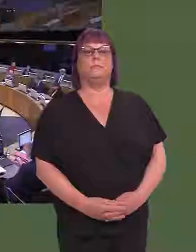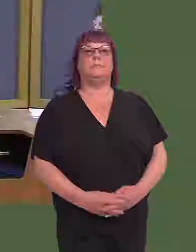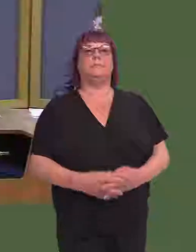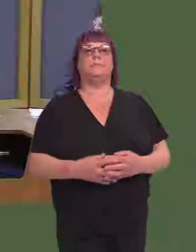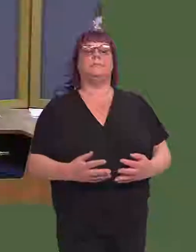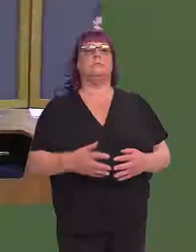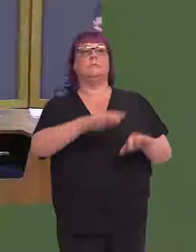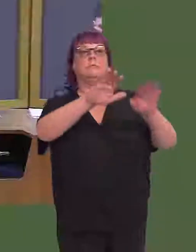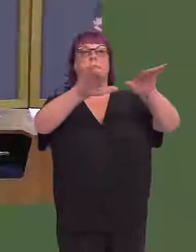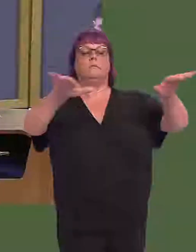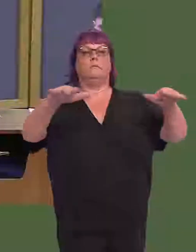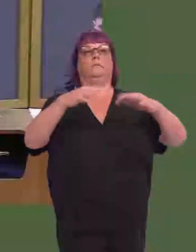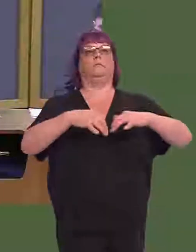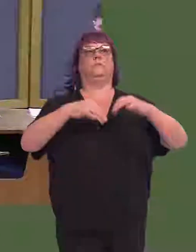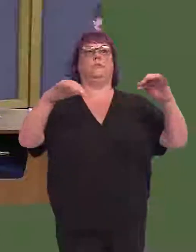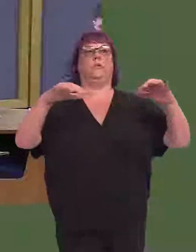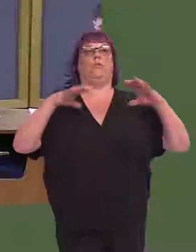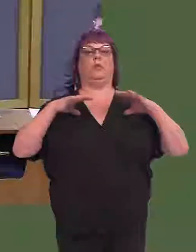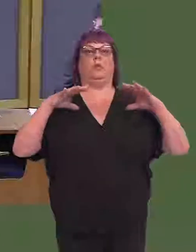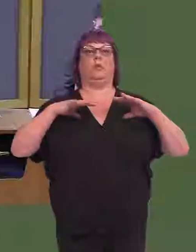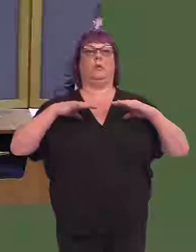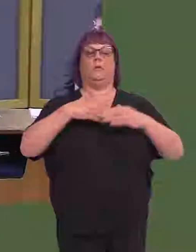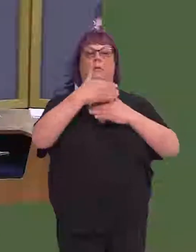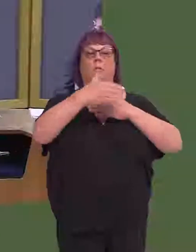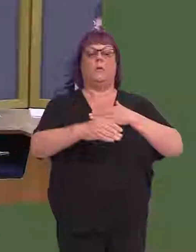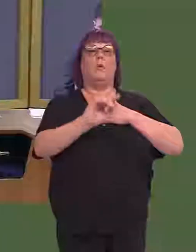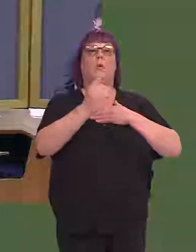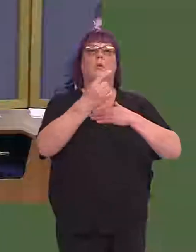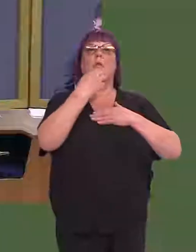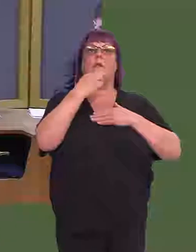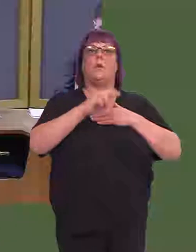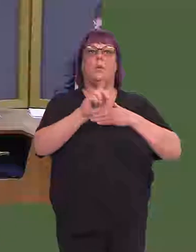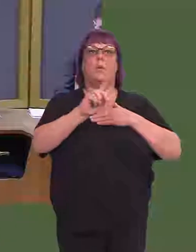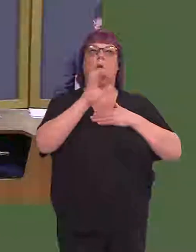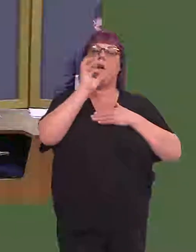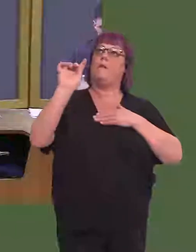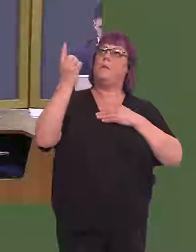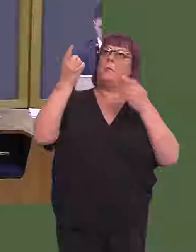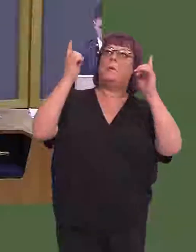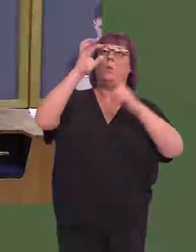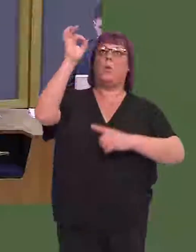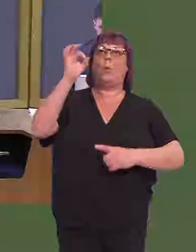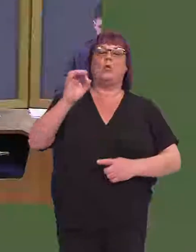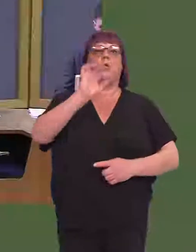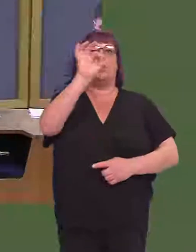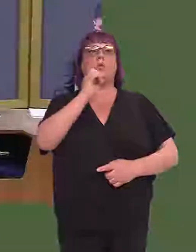FMQ_English Y Llywydd / The Llywydd: The first item on our agenda this afternoon is questions to the First Minister, and the first question